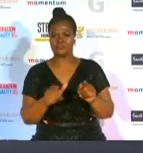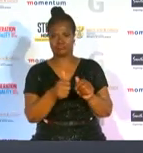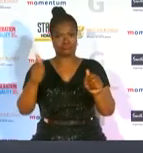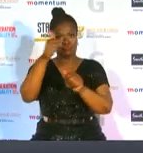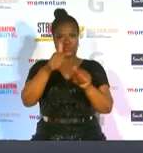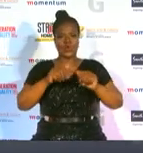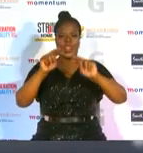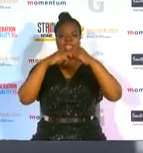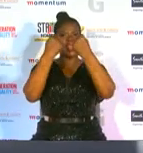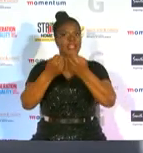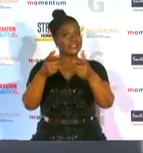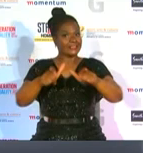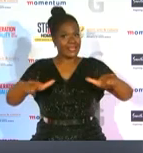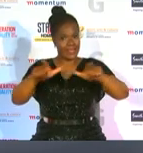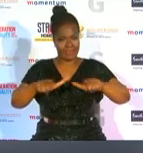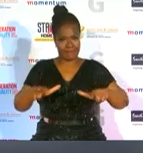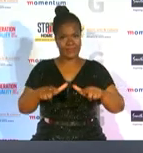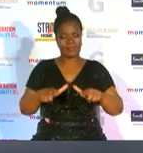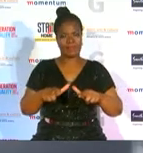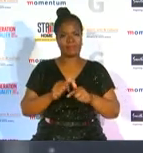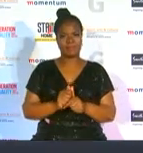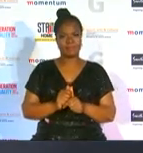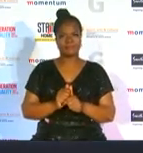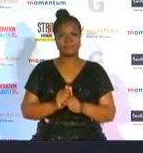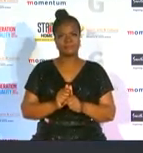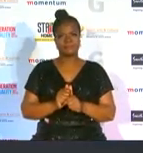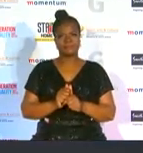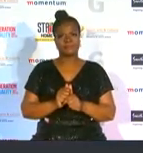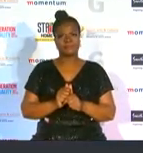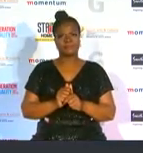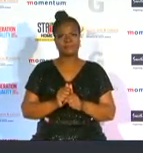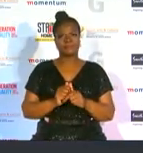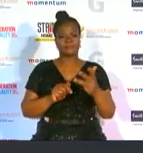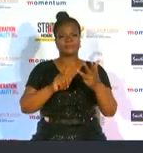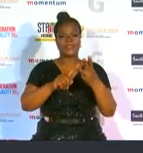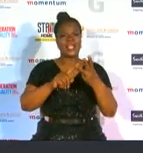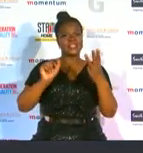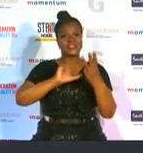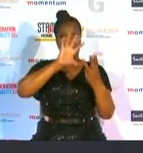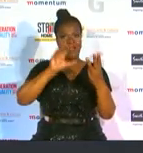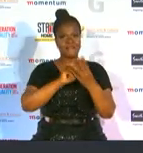renowned momentum pro tears and south african gymnastics this